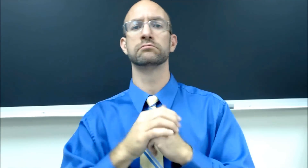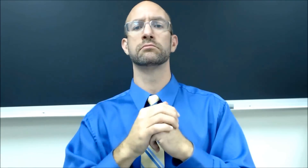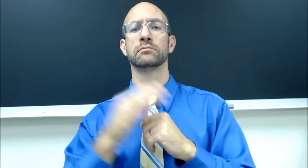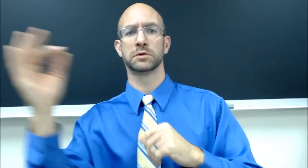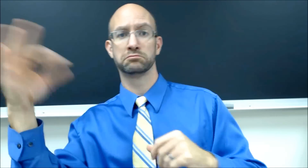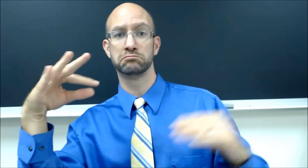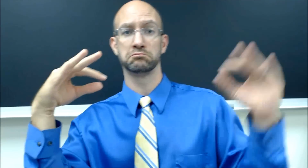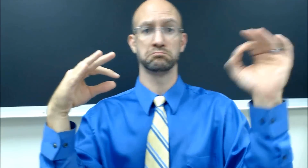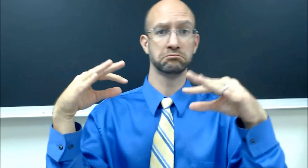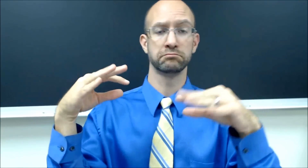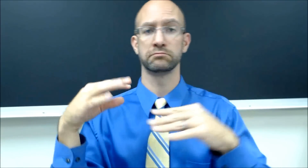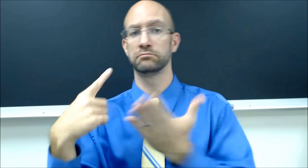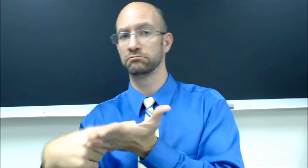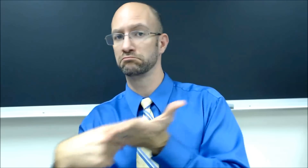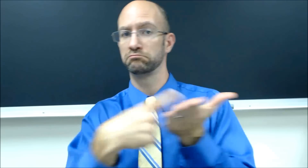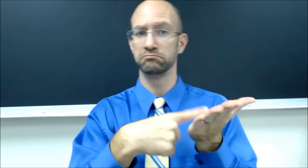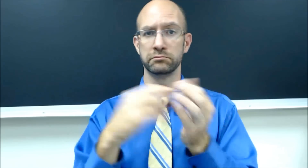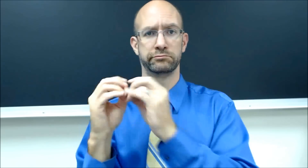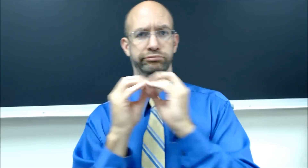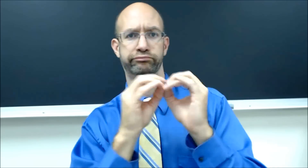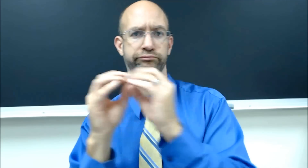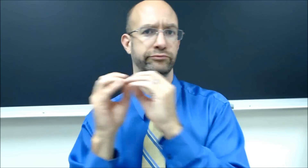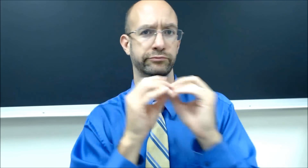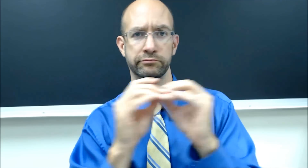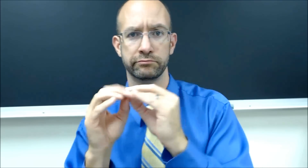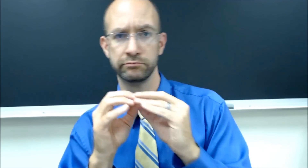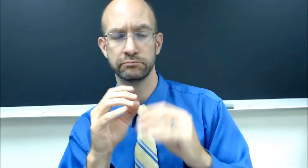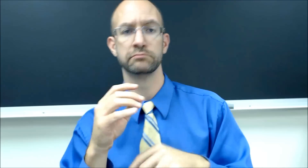We give each other feedback, discuss, and have a group chat.